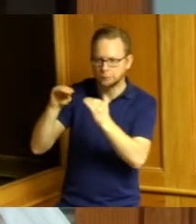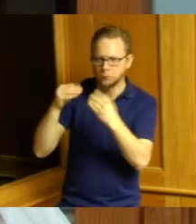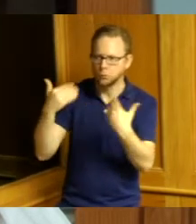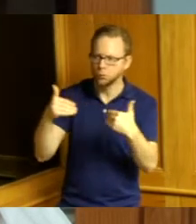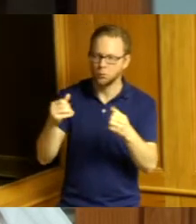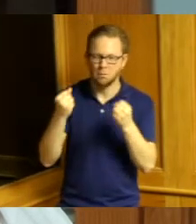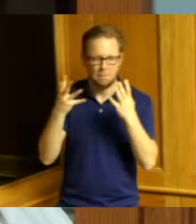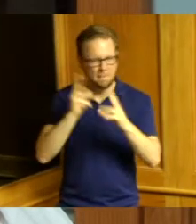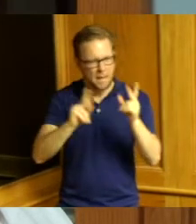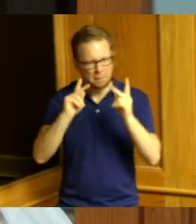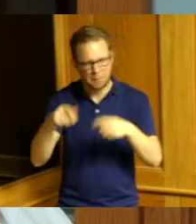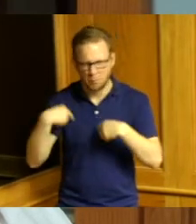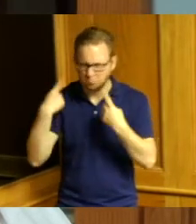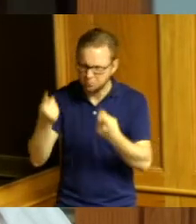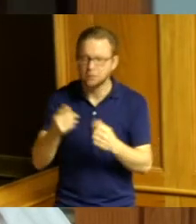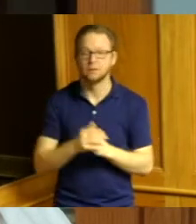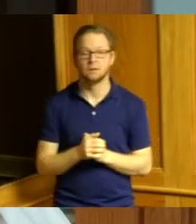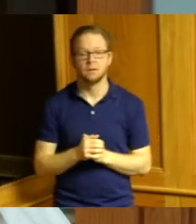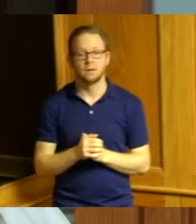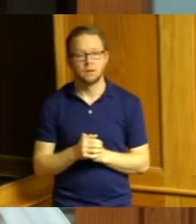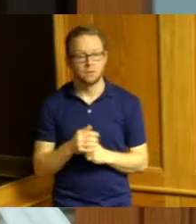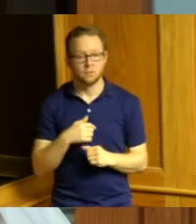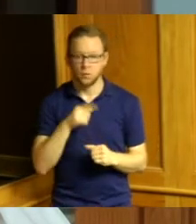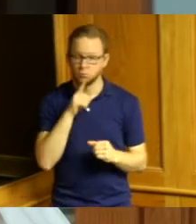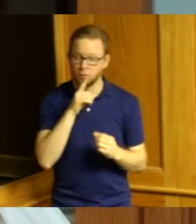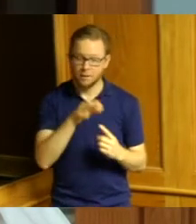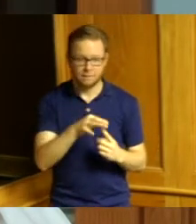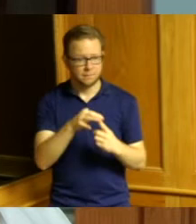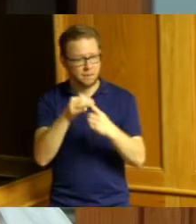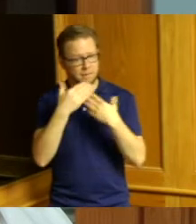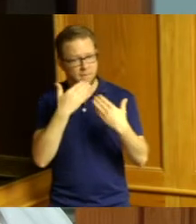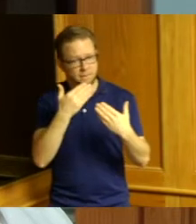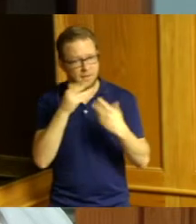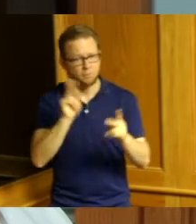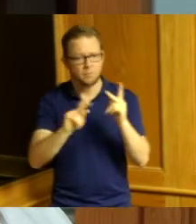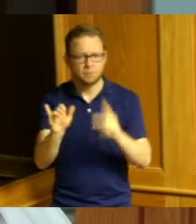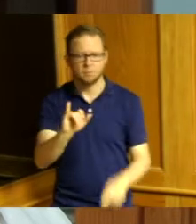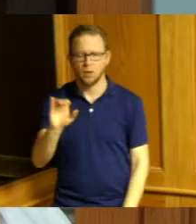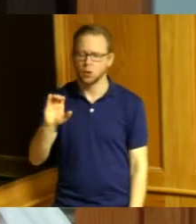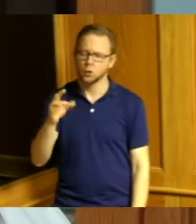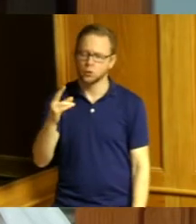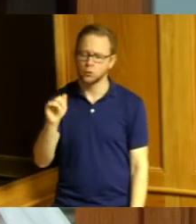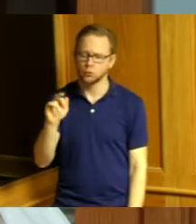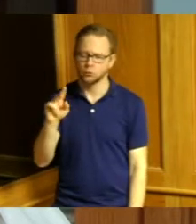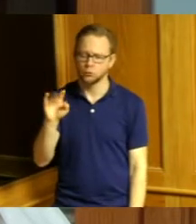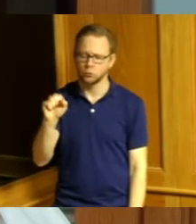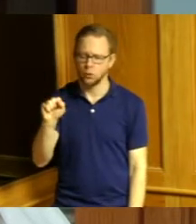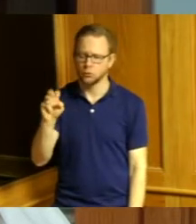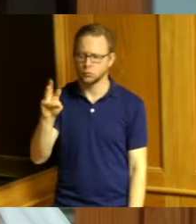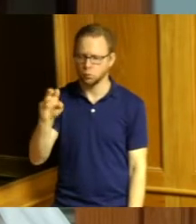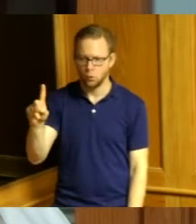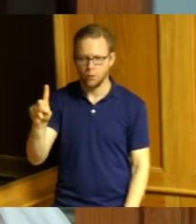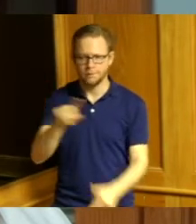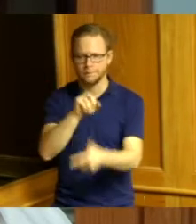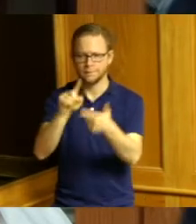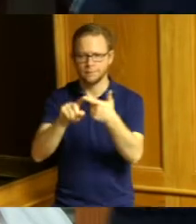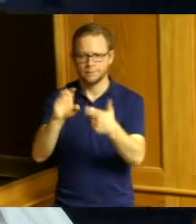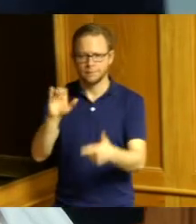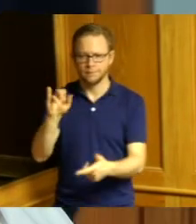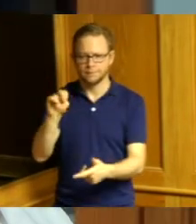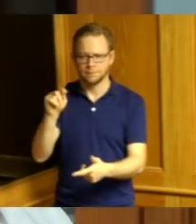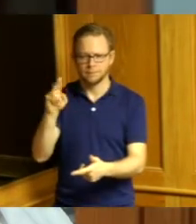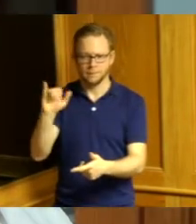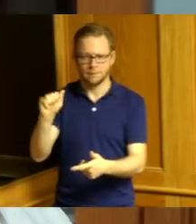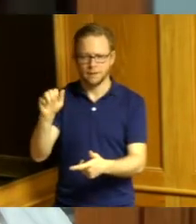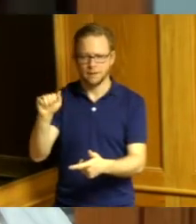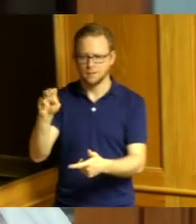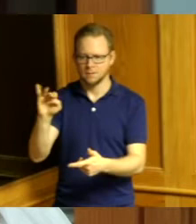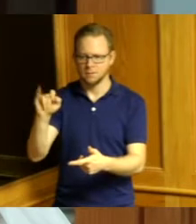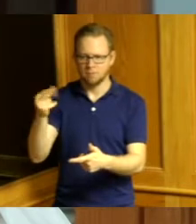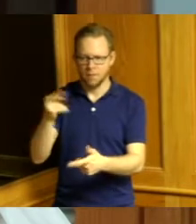but I am particularly grateful for people like Charles Wood and Cynthia Smith and Barb Manuel and